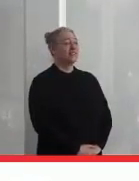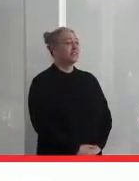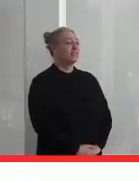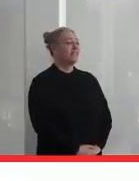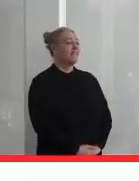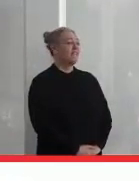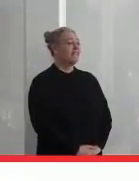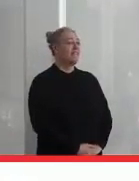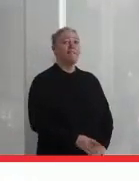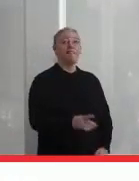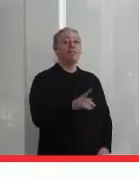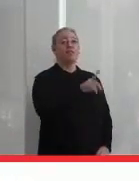There's a question over there. Over here.